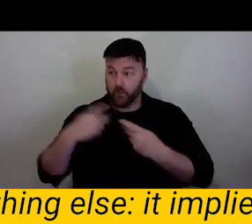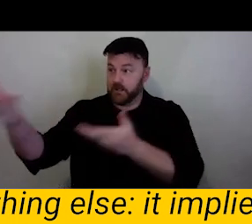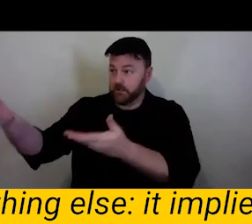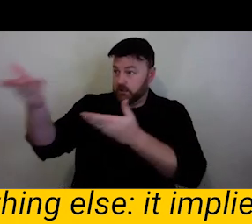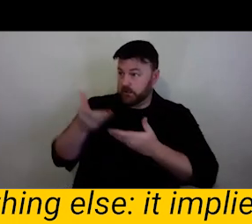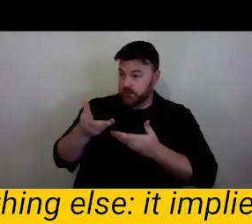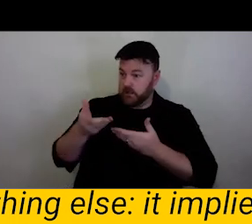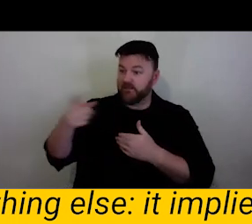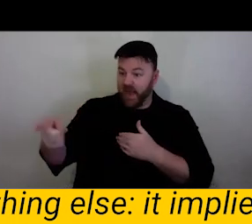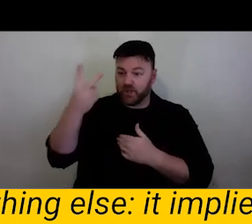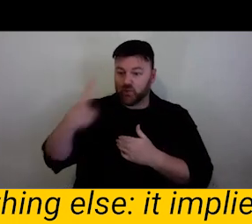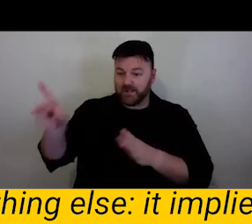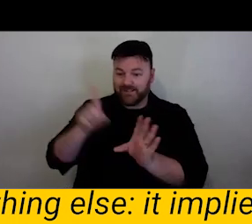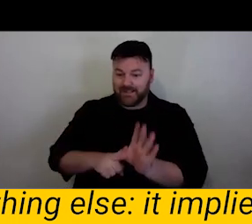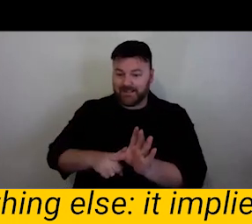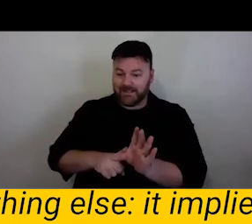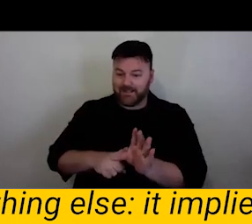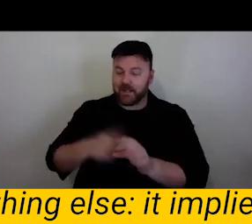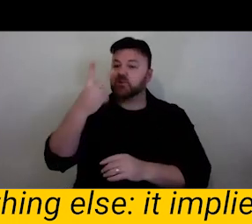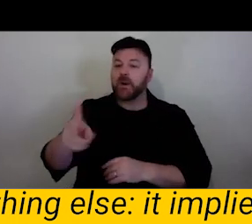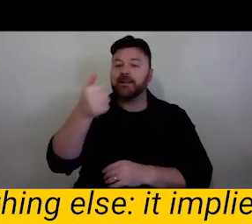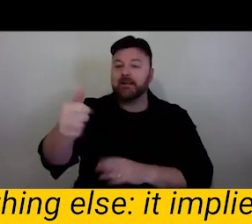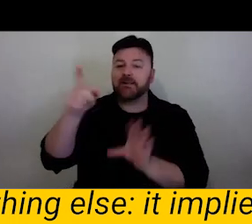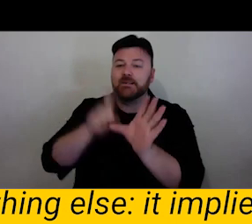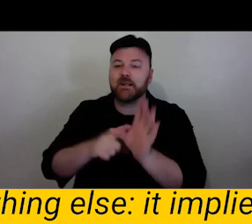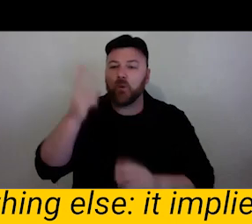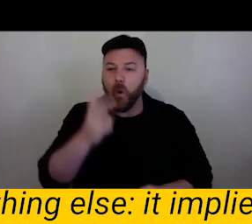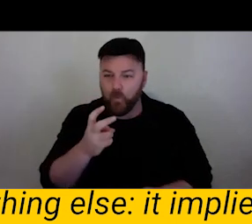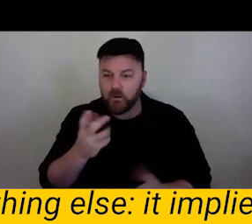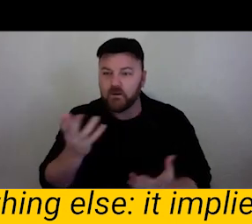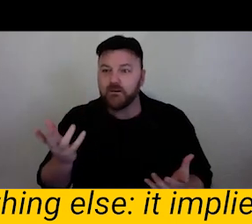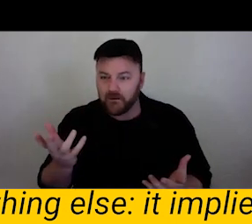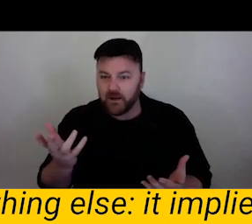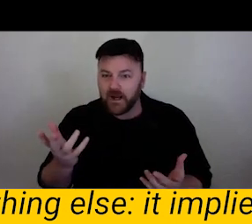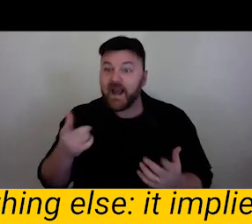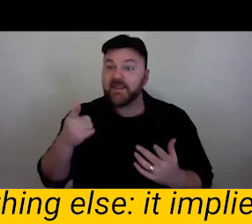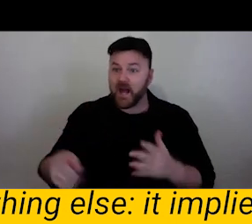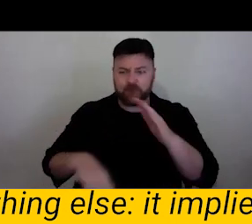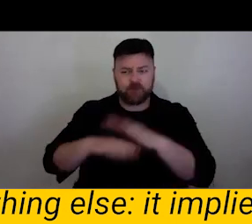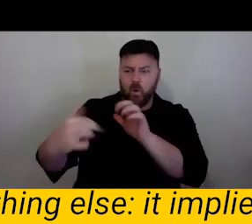rating and being artist-led. That is pretty rare in the arts landscape. I